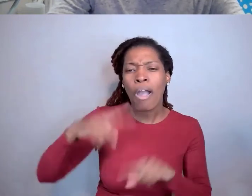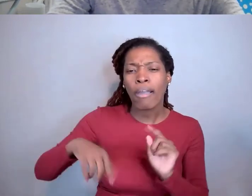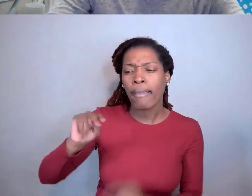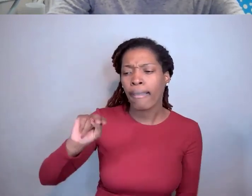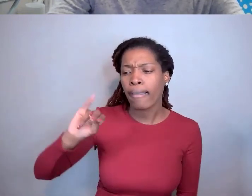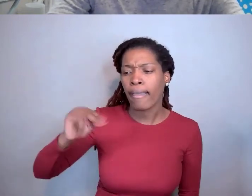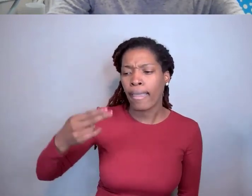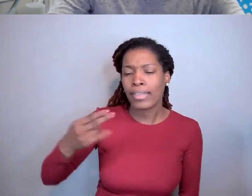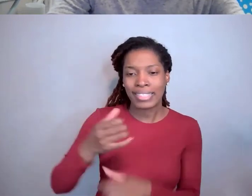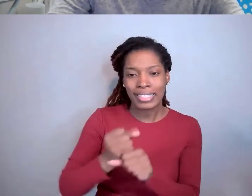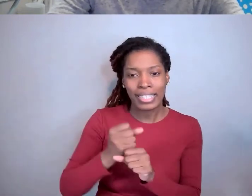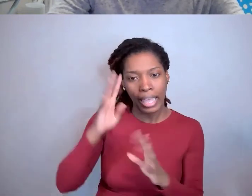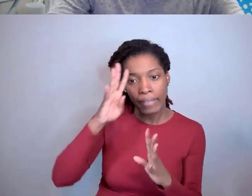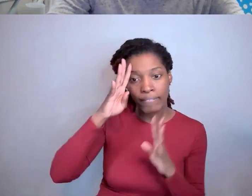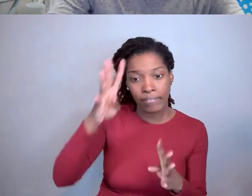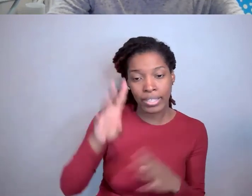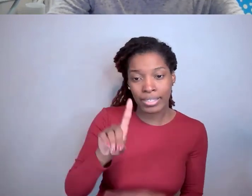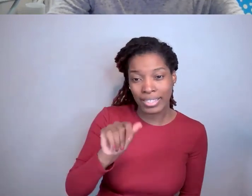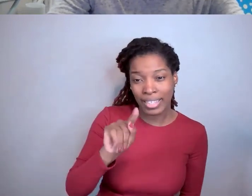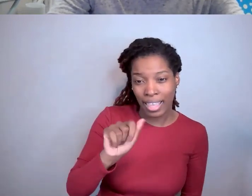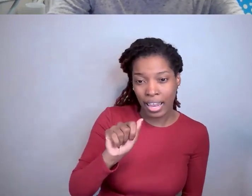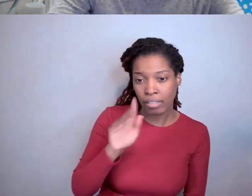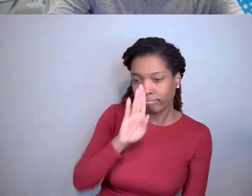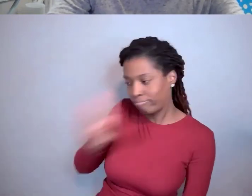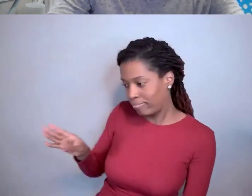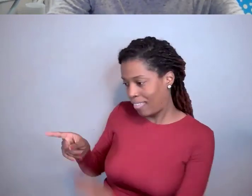instead of relying on a separate invention statement submission.